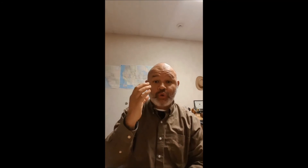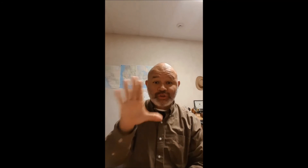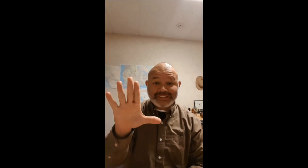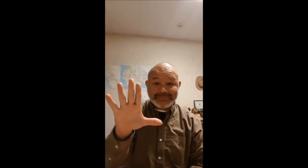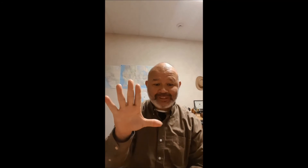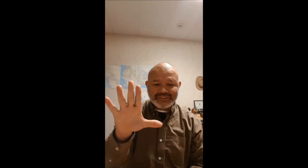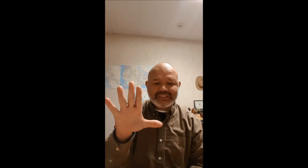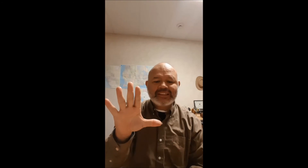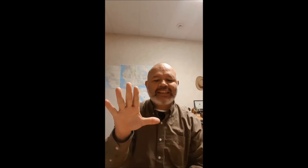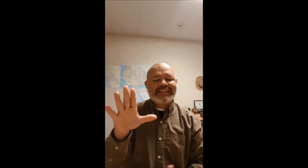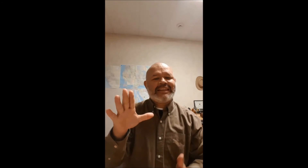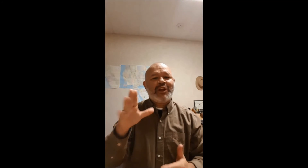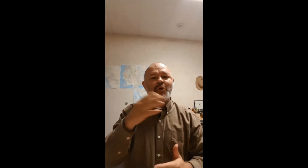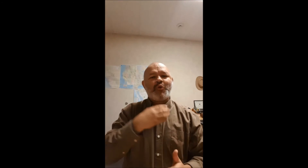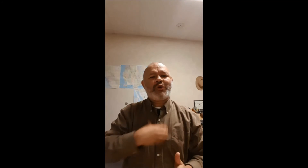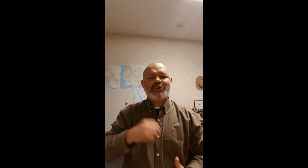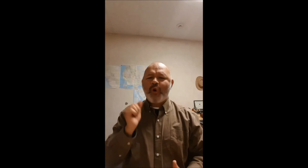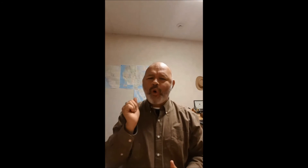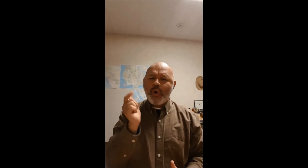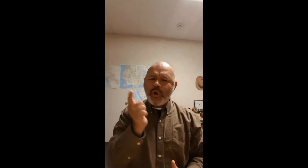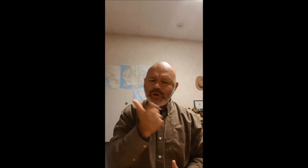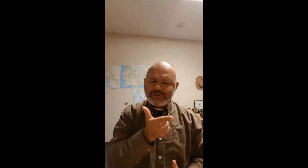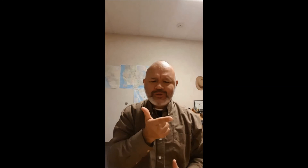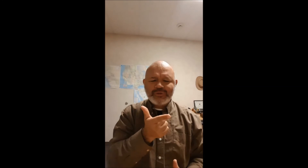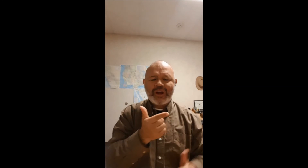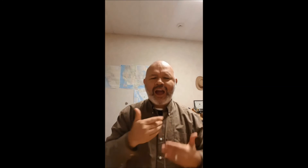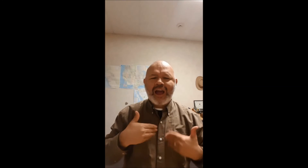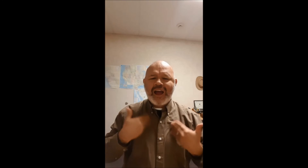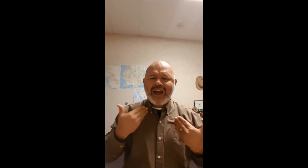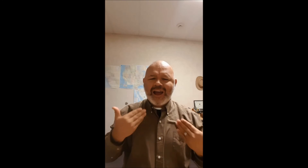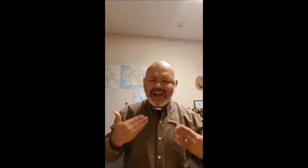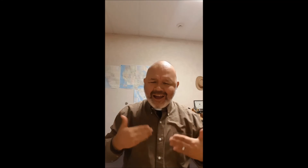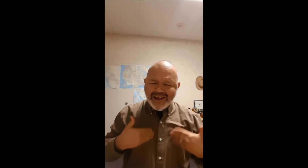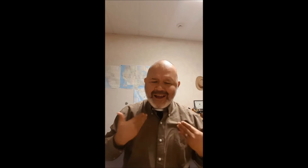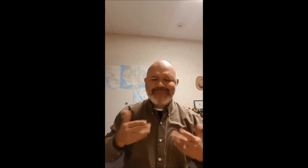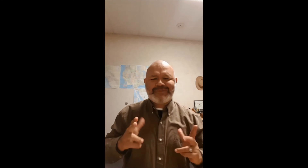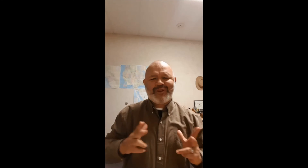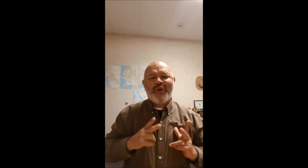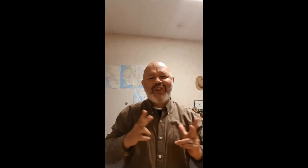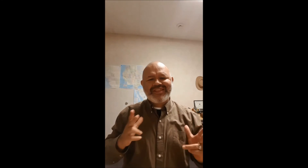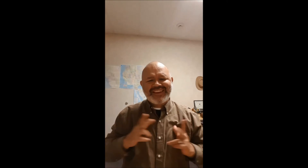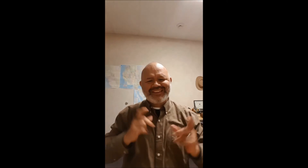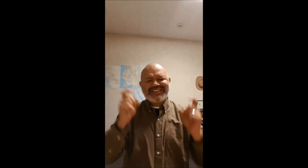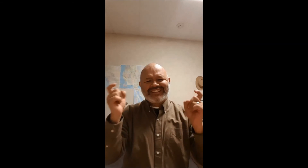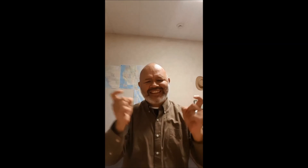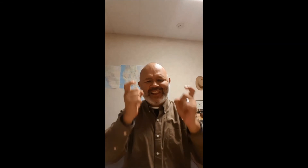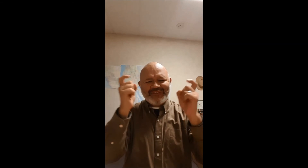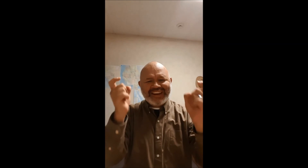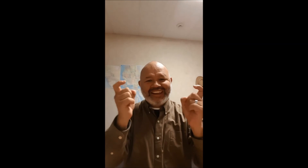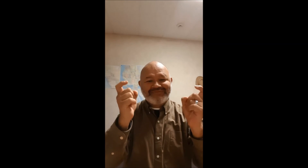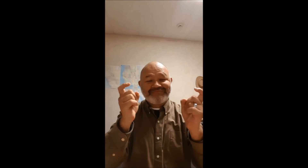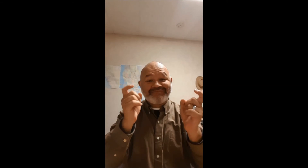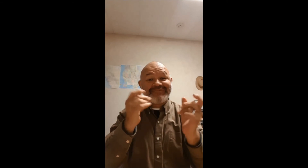Council of Manos wish all of you happy holidays and celebrations. El Concilio de Manos les desea felices fiestas y celebraciones.